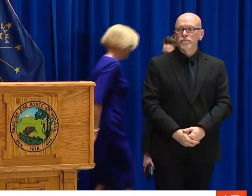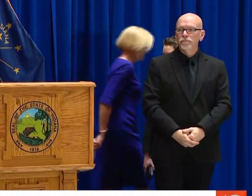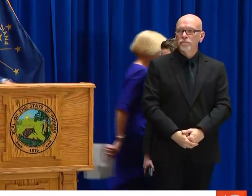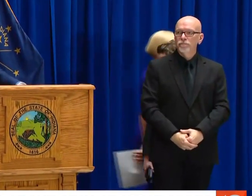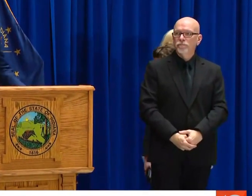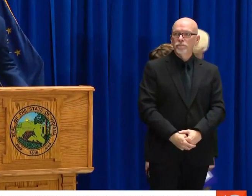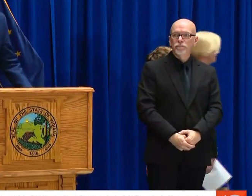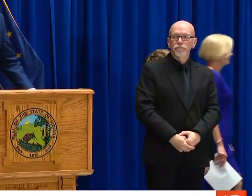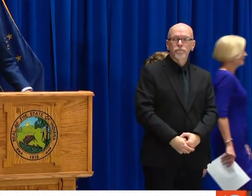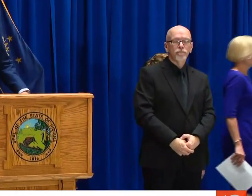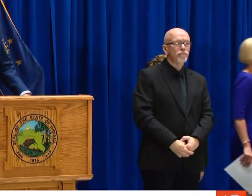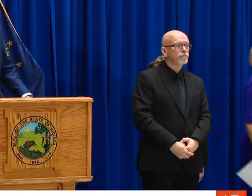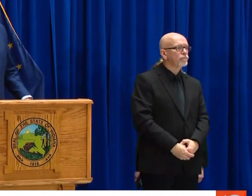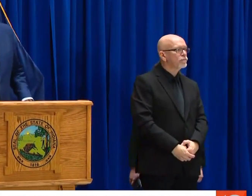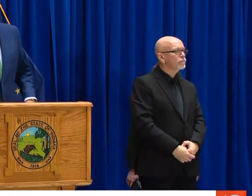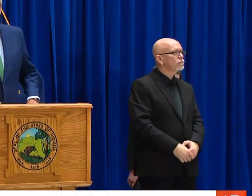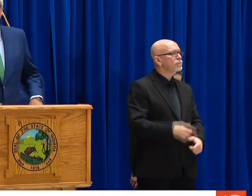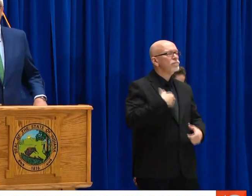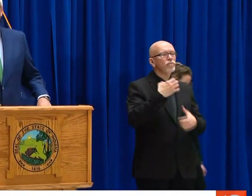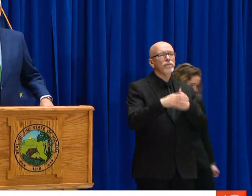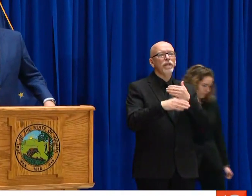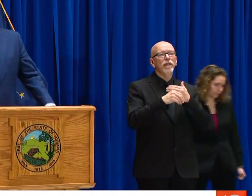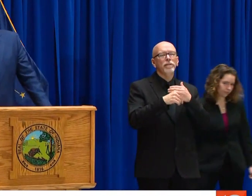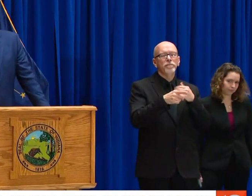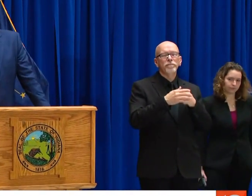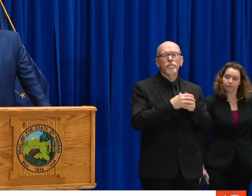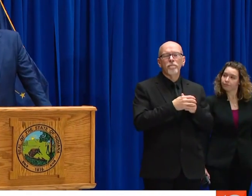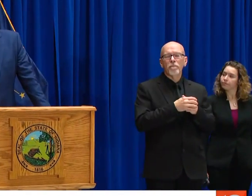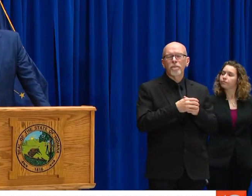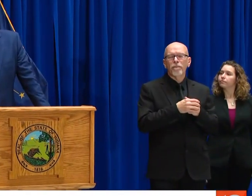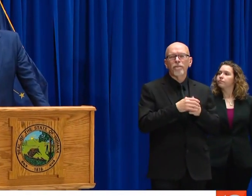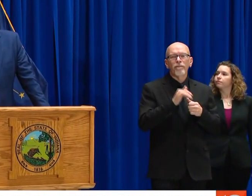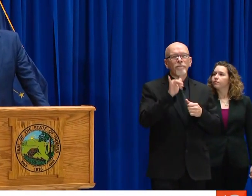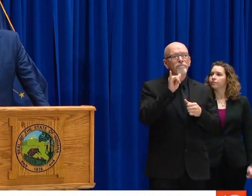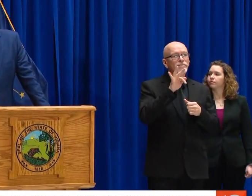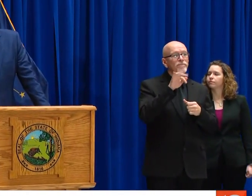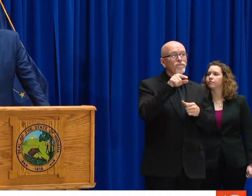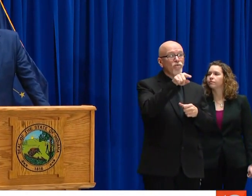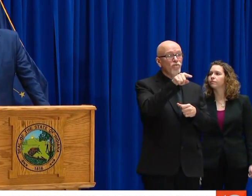THE FACT THAT YOU COULD BE INFECTING SOMEONE ELSE WHO ISN'T.